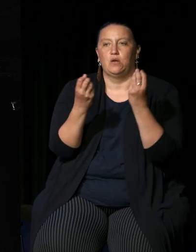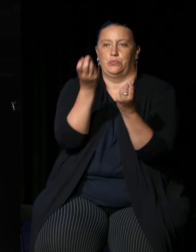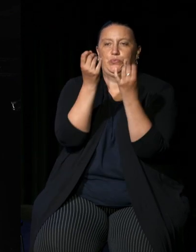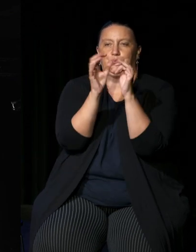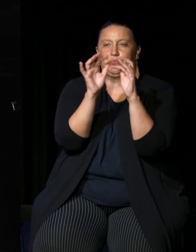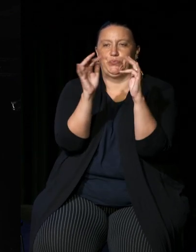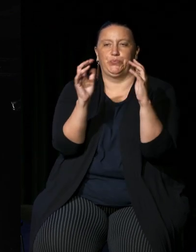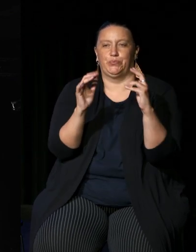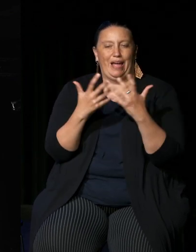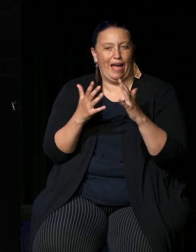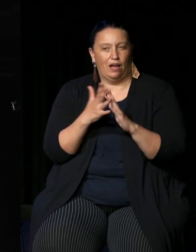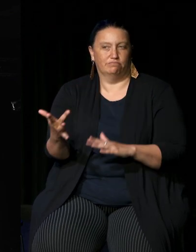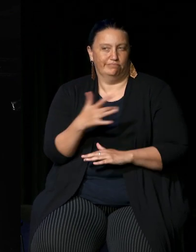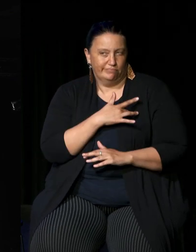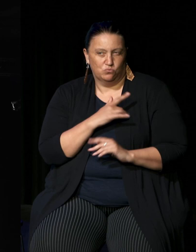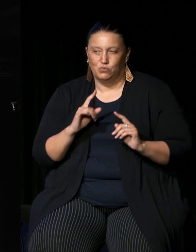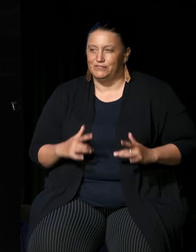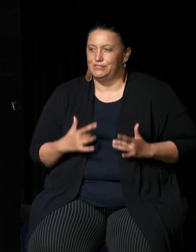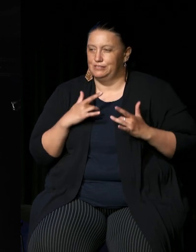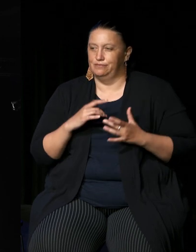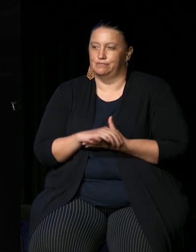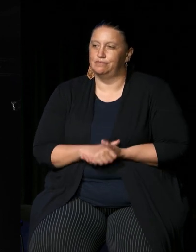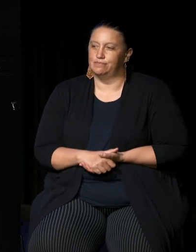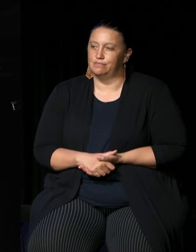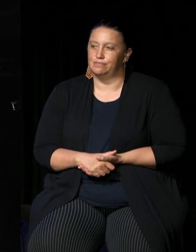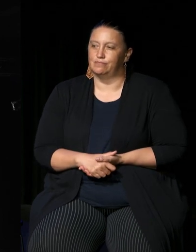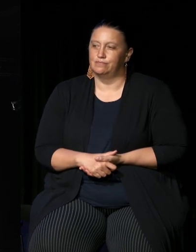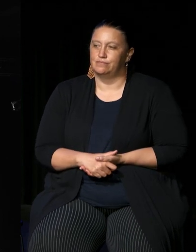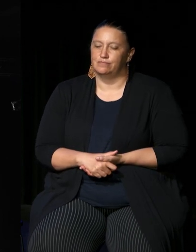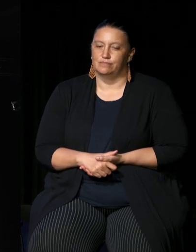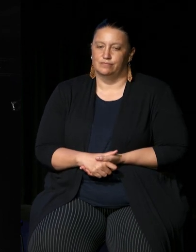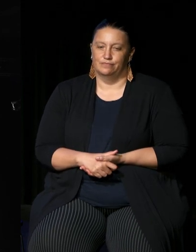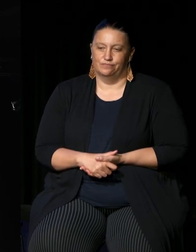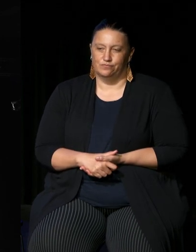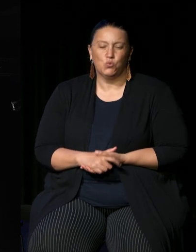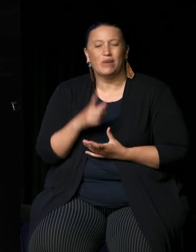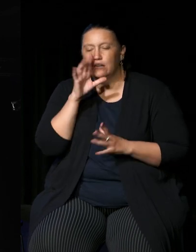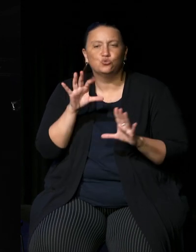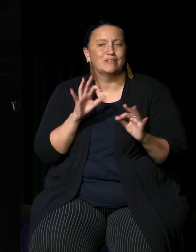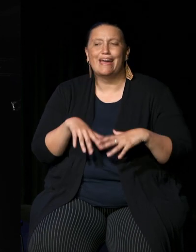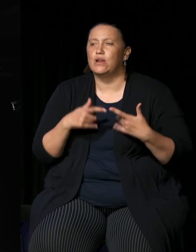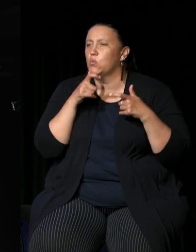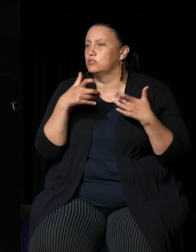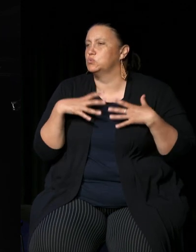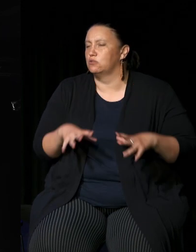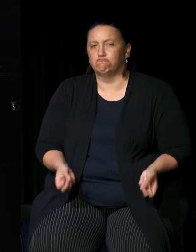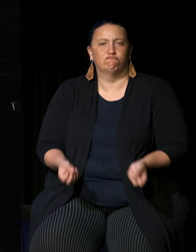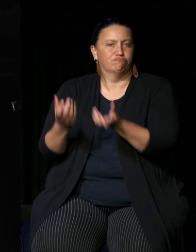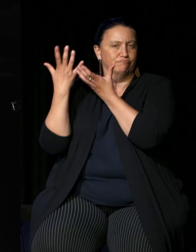how it landed for you and how you feel about that there are a lot of words that you could choose but um yeah if you want to throw that one up for us that would be great I guess